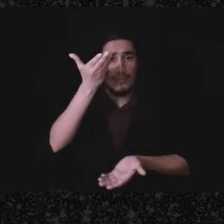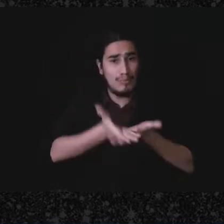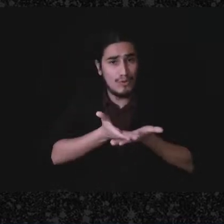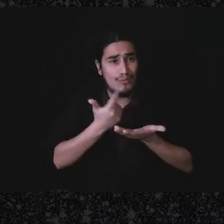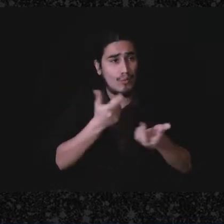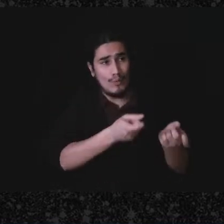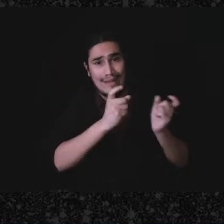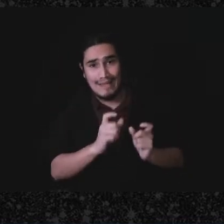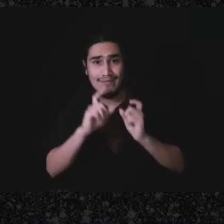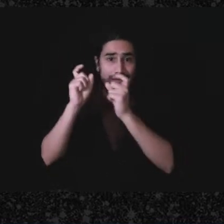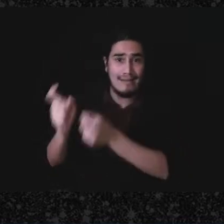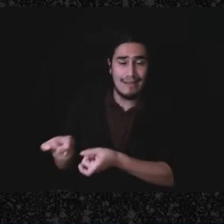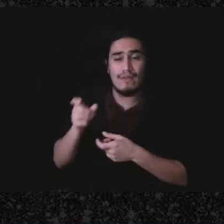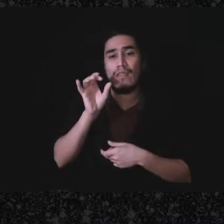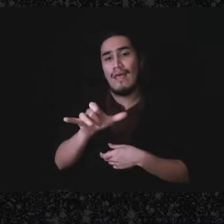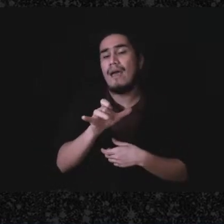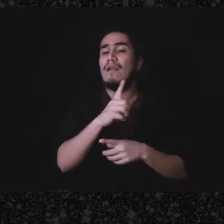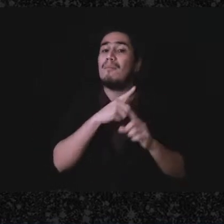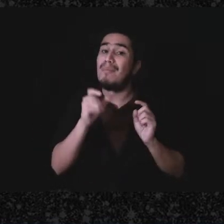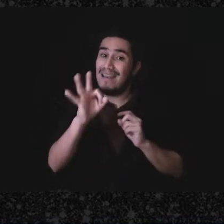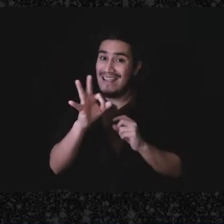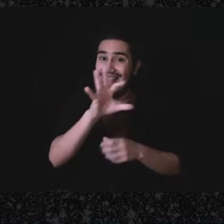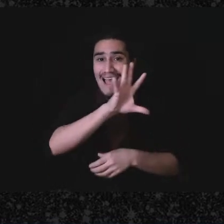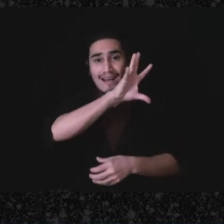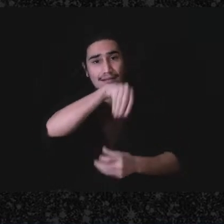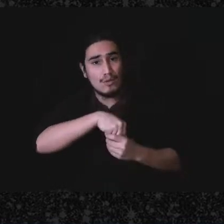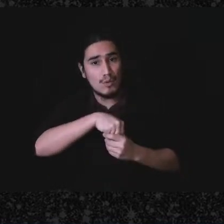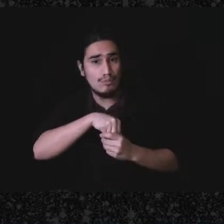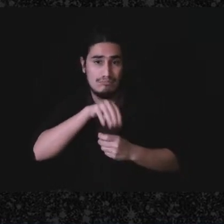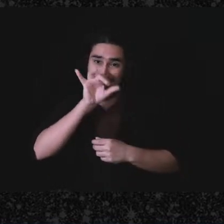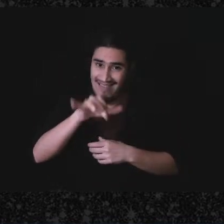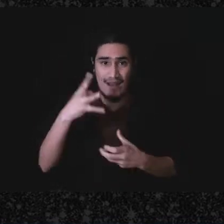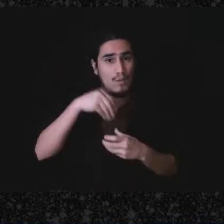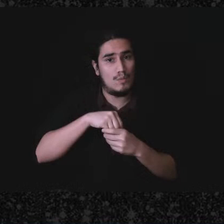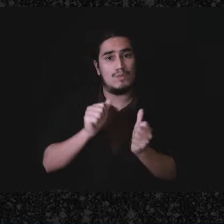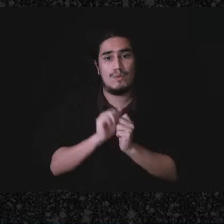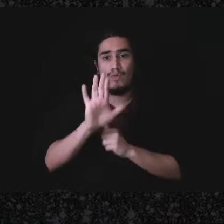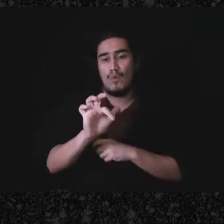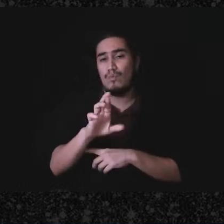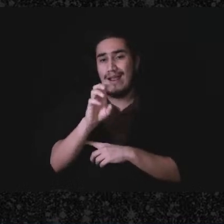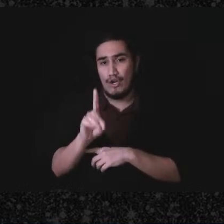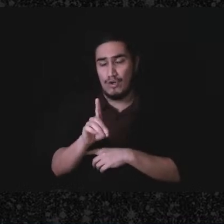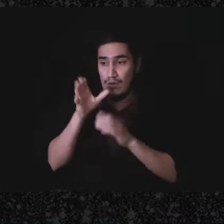records and those records do include you know the person who it was gifted to or the address where